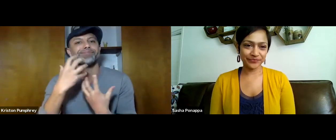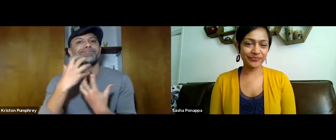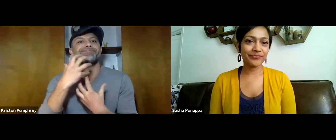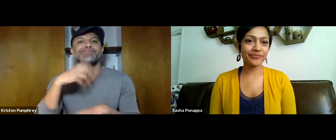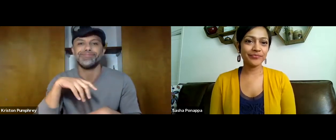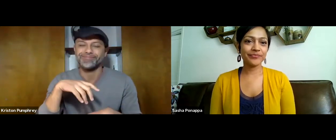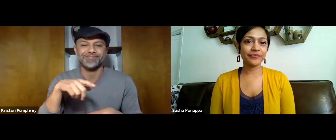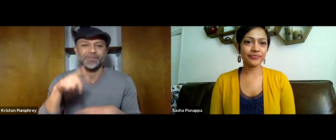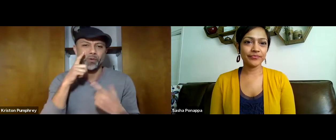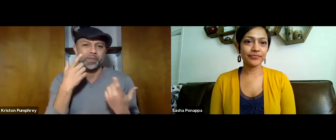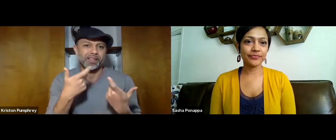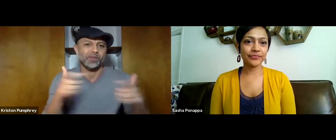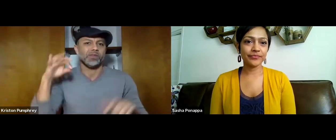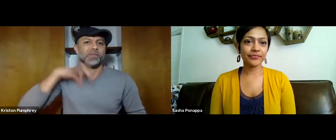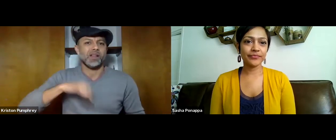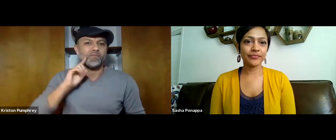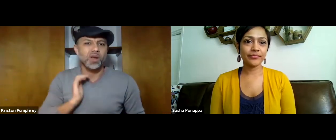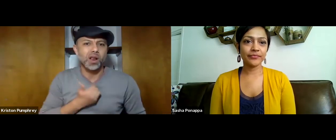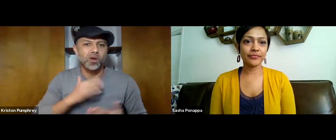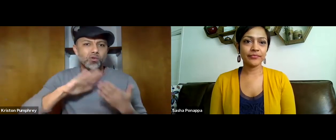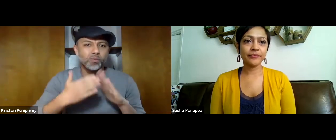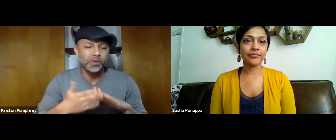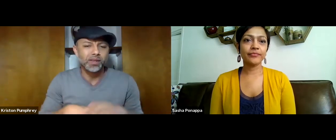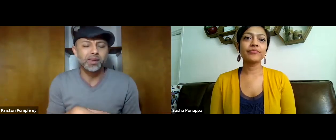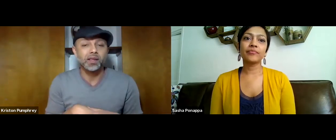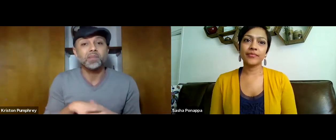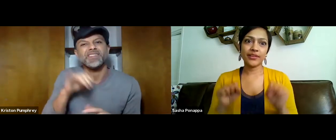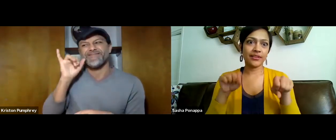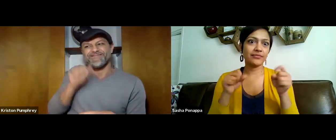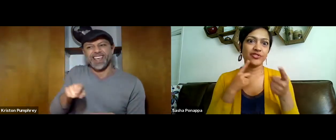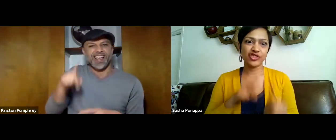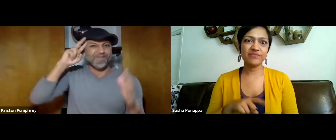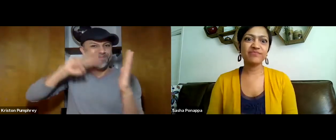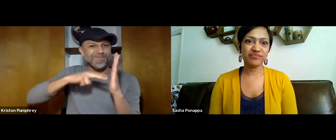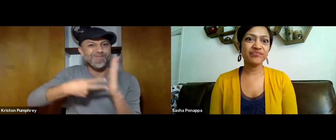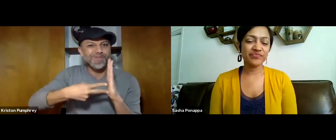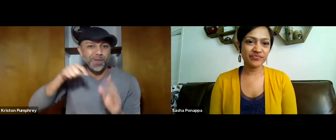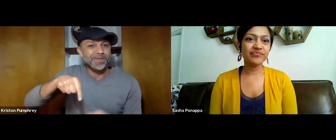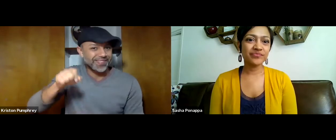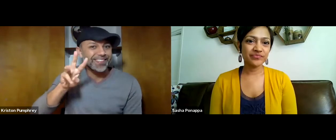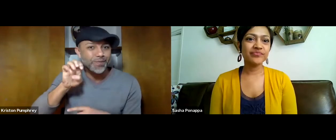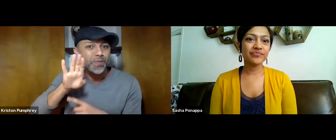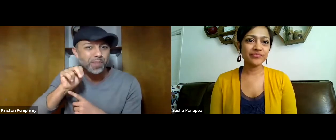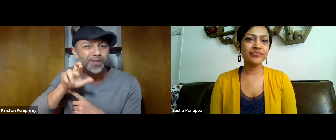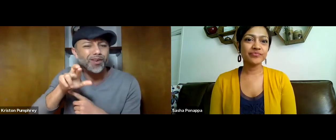The micro grant that we have come up with that is such a huge benefit to our community.